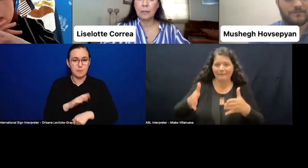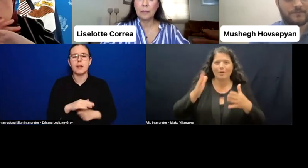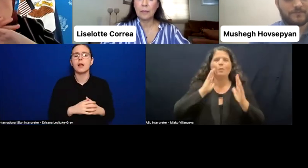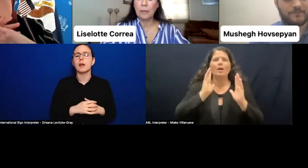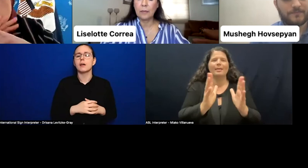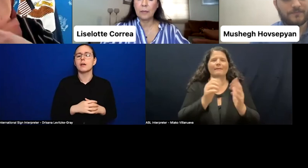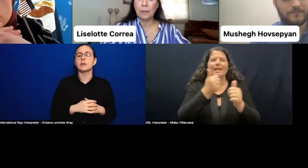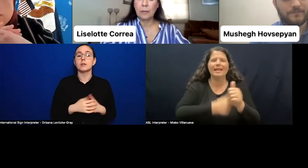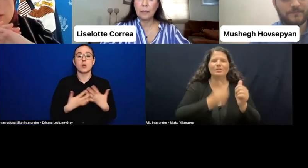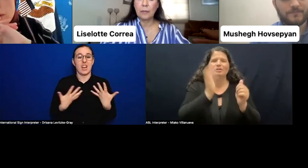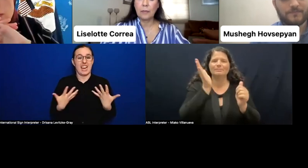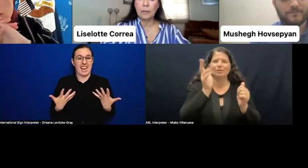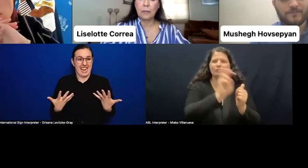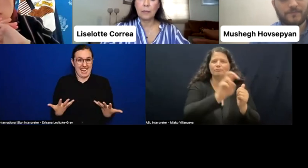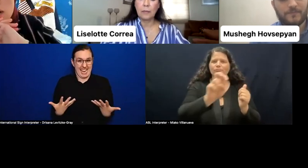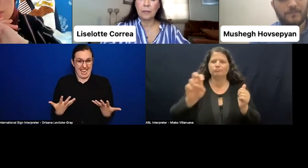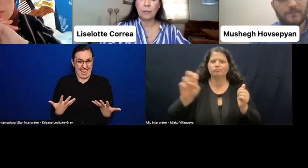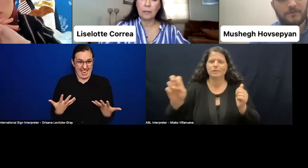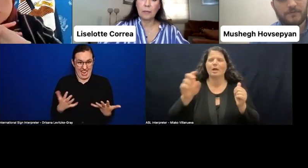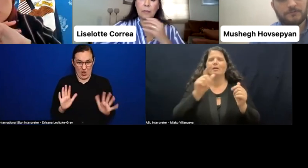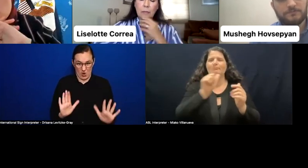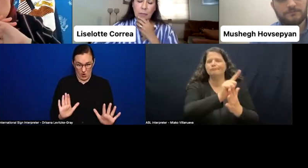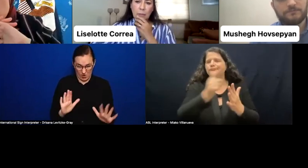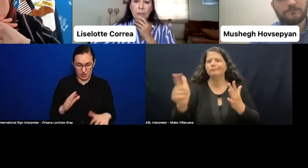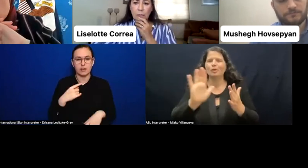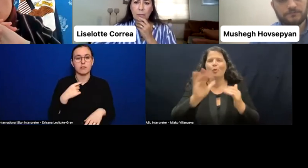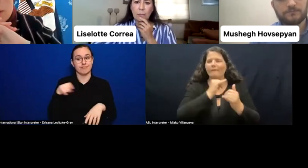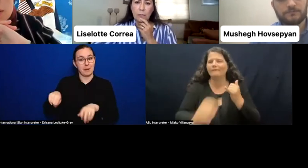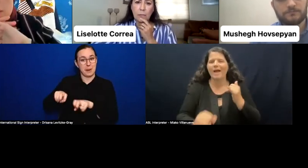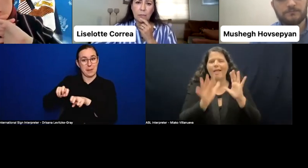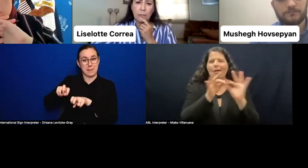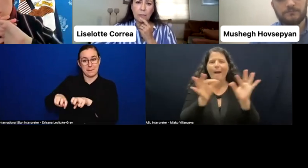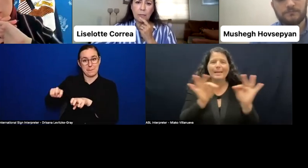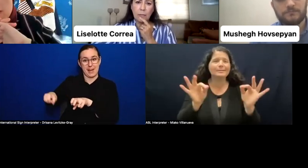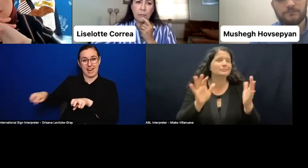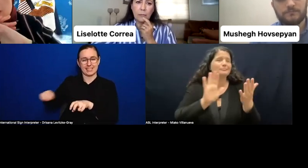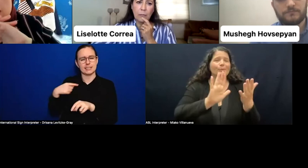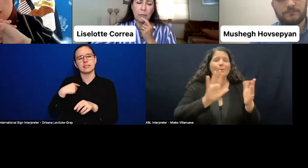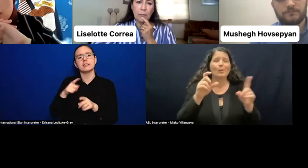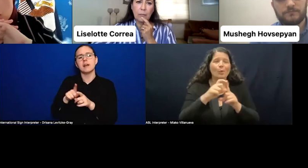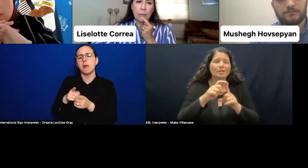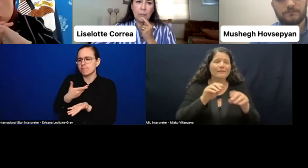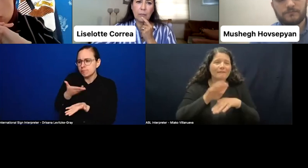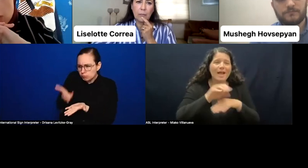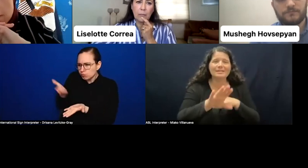just share one final comment, word of advice, anything you would love to share and leave